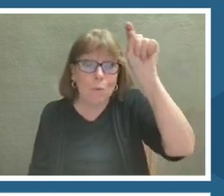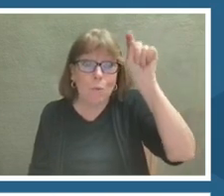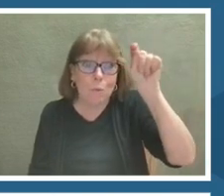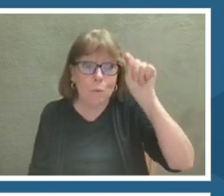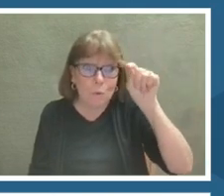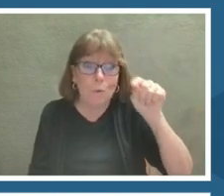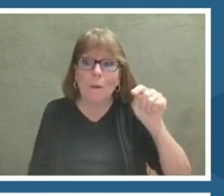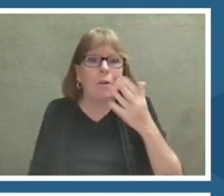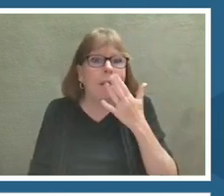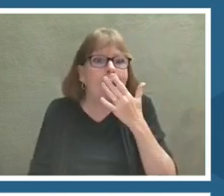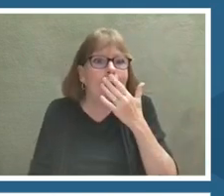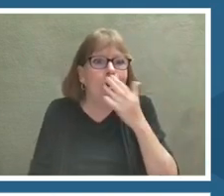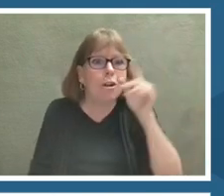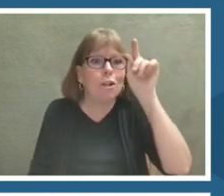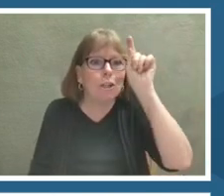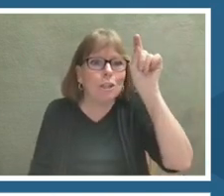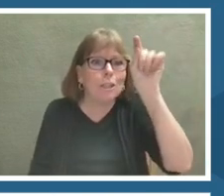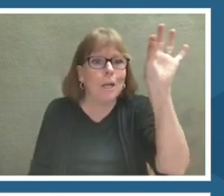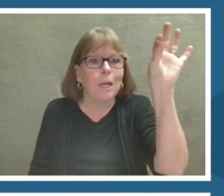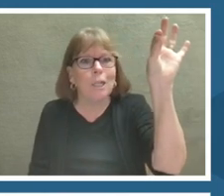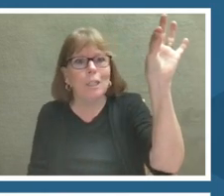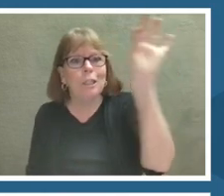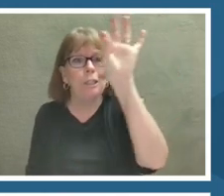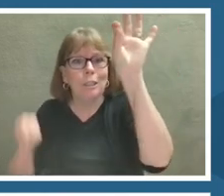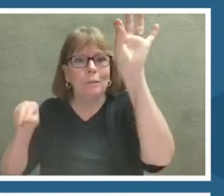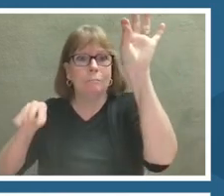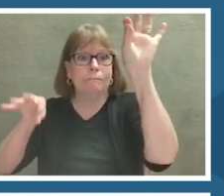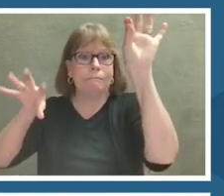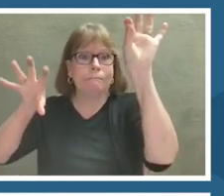Adjusting these changes the whole color of the visualization.